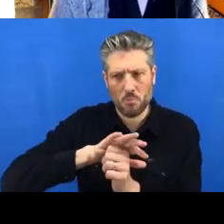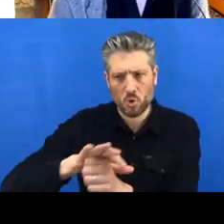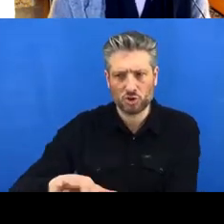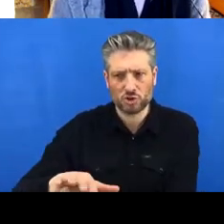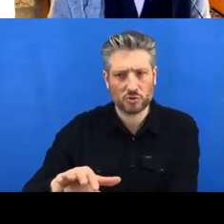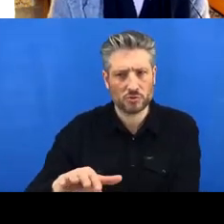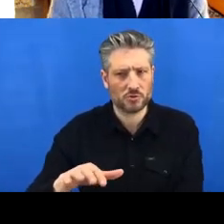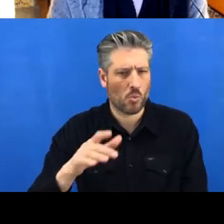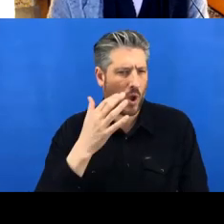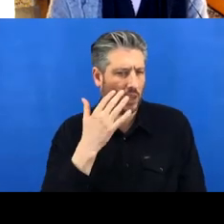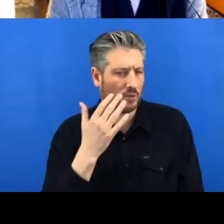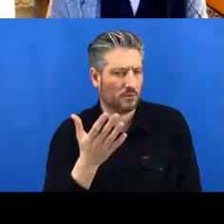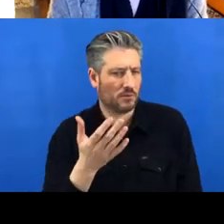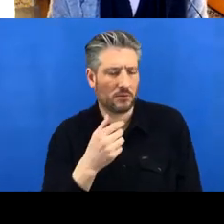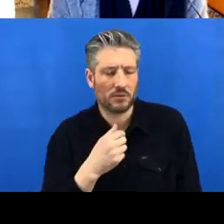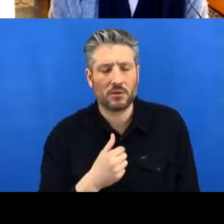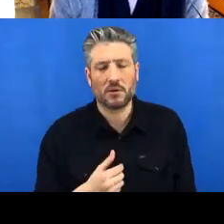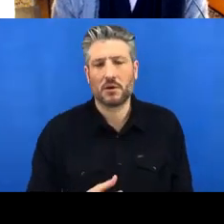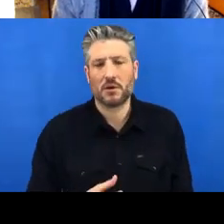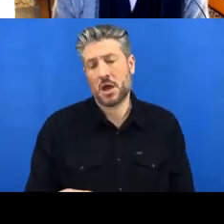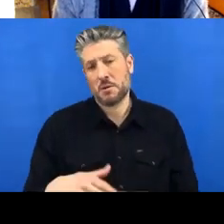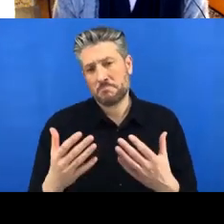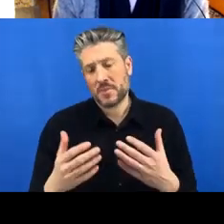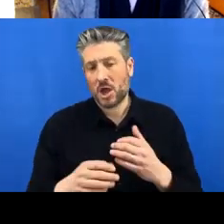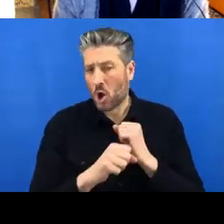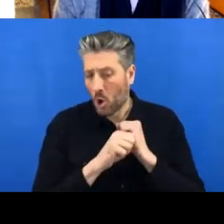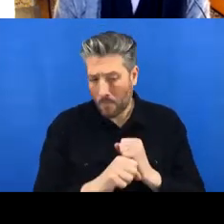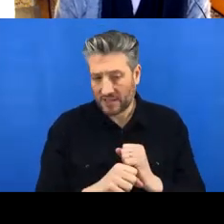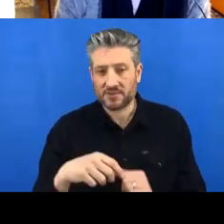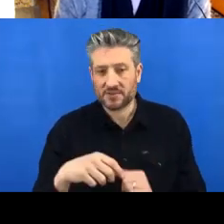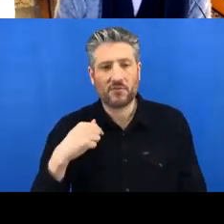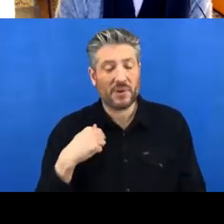Um, well, I think- I guess I kind of think of committing as like just clicking ‘save’, whereas pushing